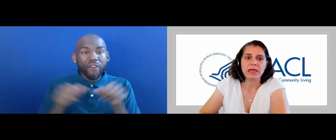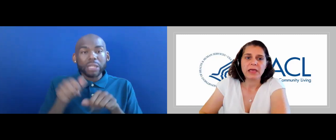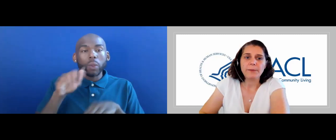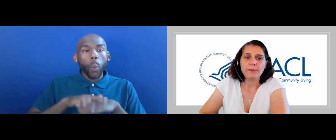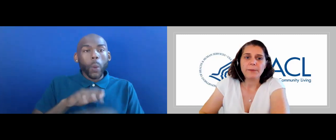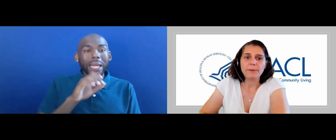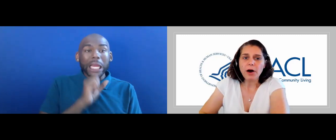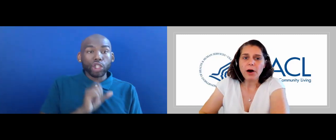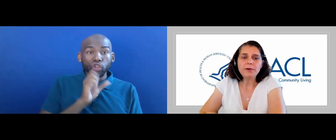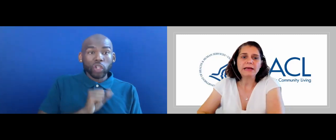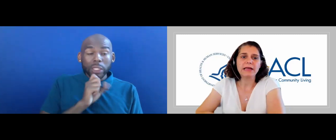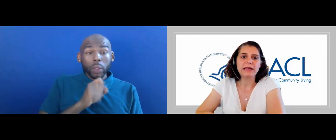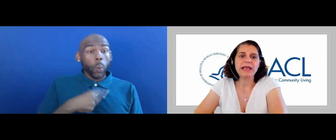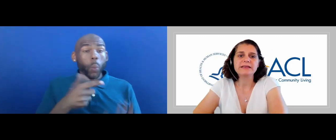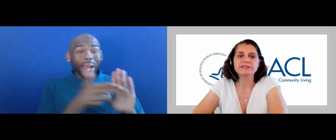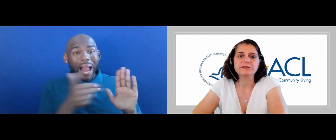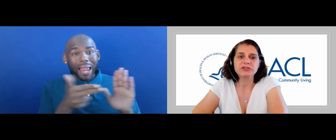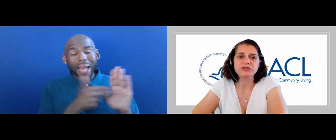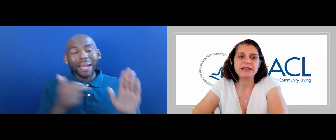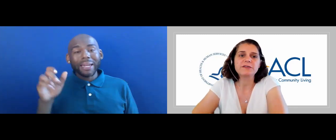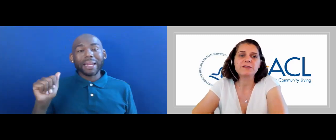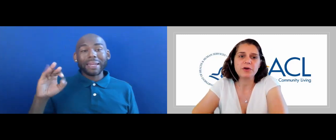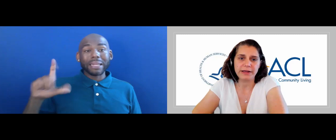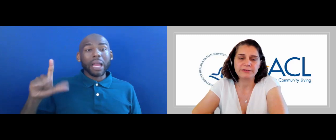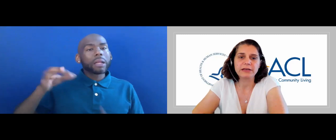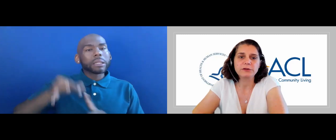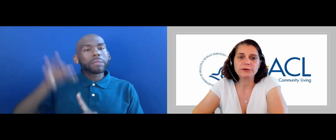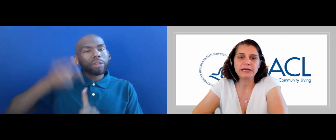WE ALSO HIGHLIGHT ACL SPECIALIZED PROGRAMS, INCLUDING THE